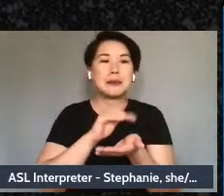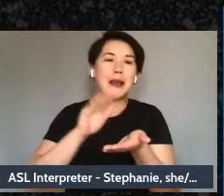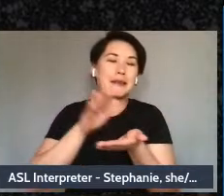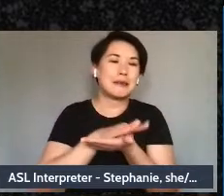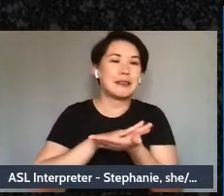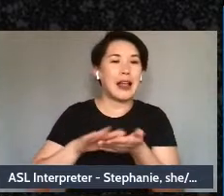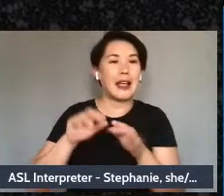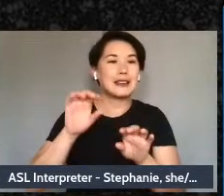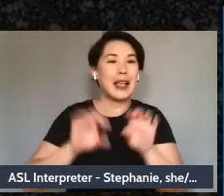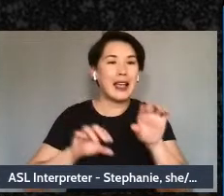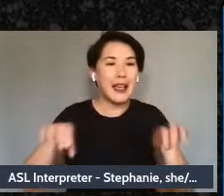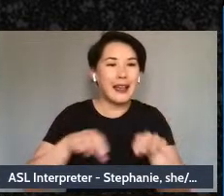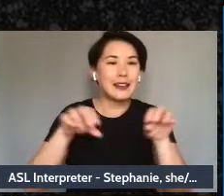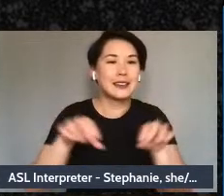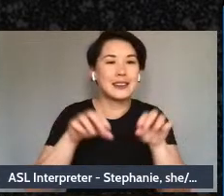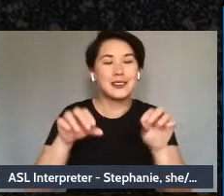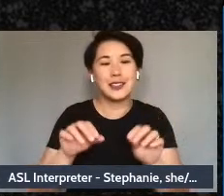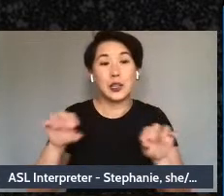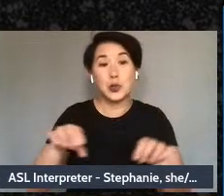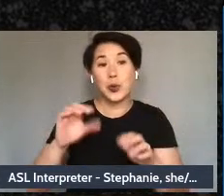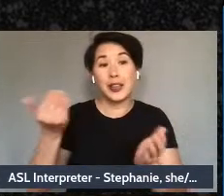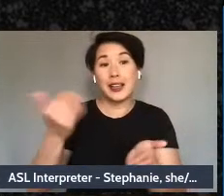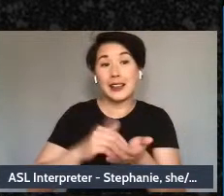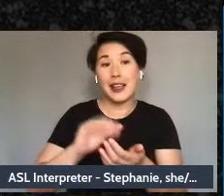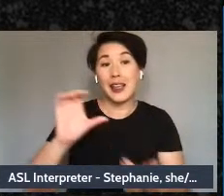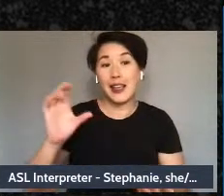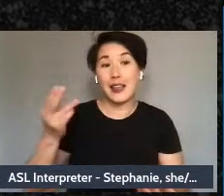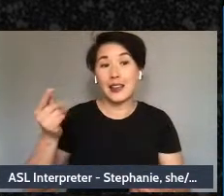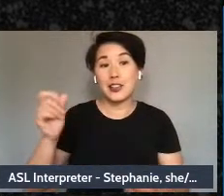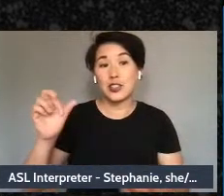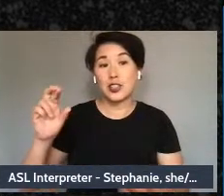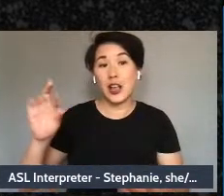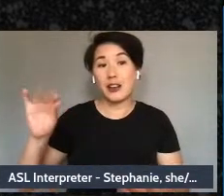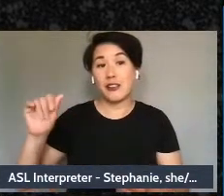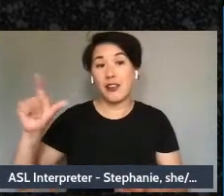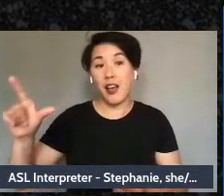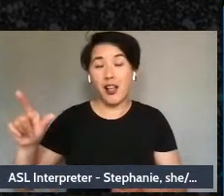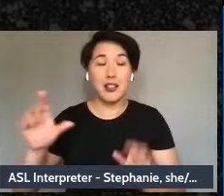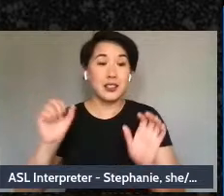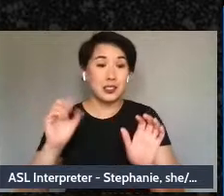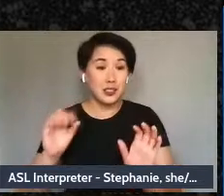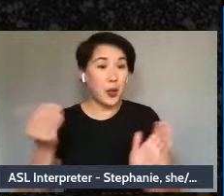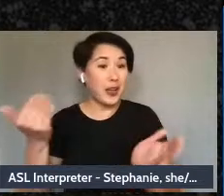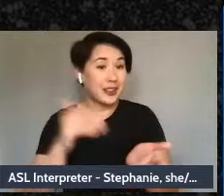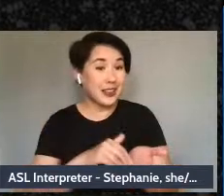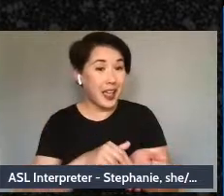like we did before now reminder we're gonna type it in to the to the chat box but you're gonna wait